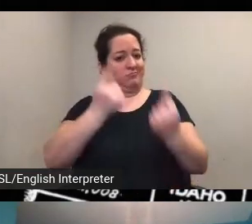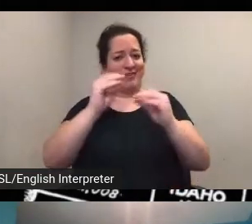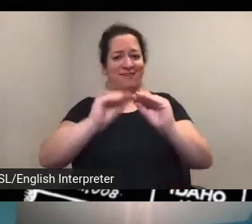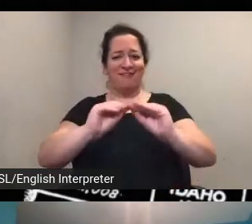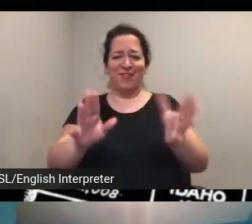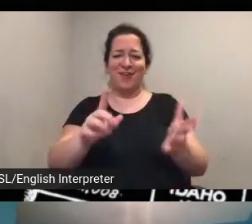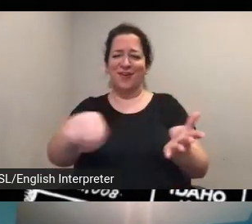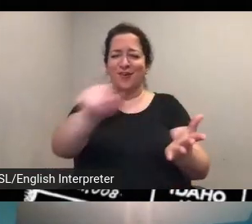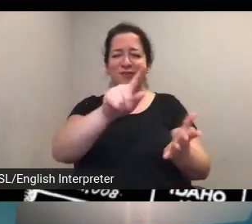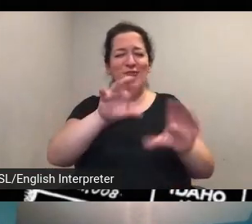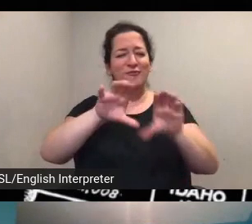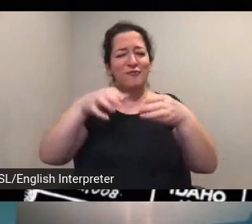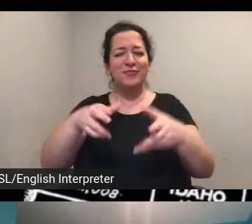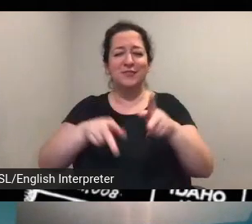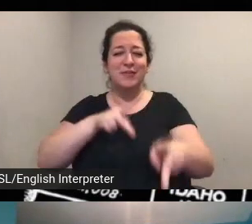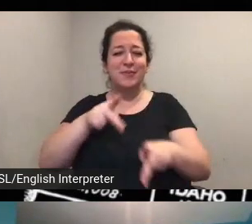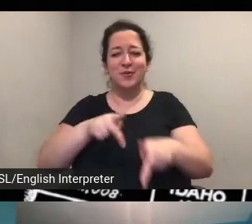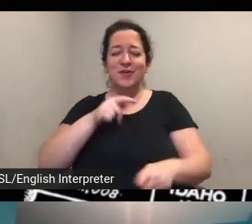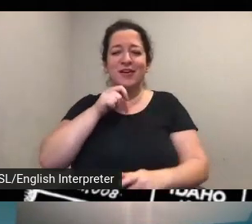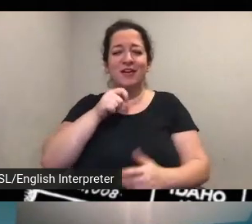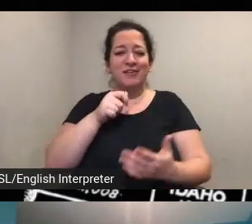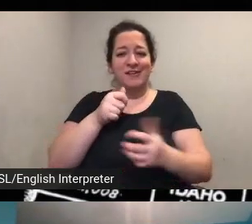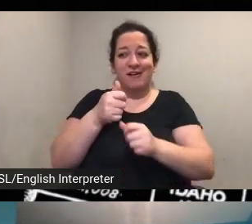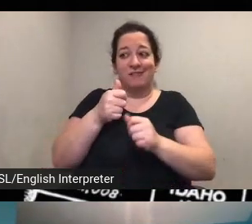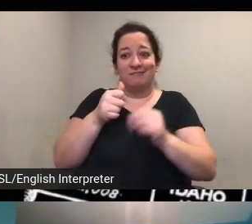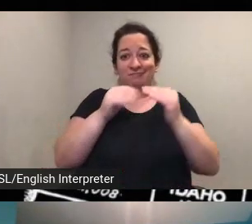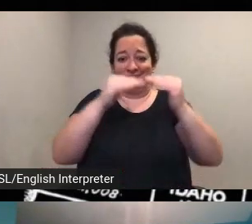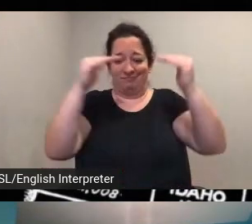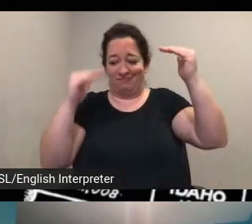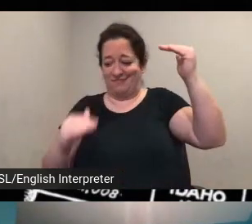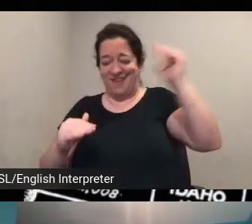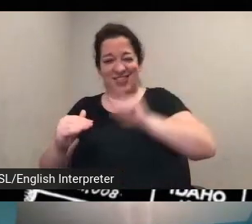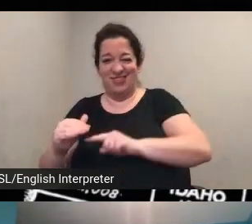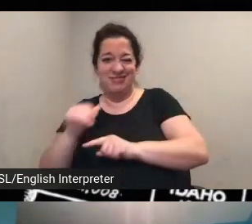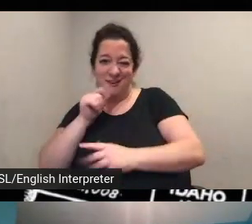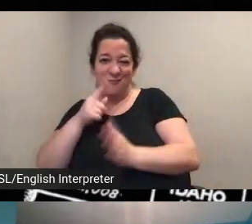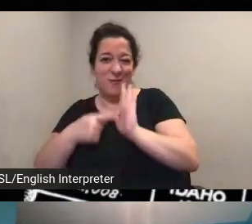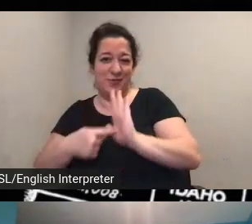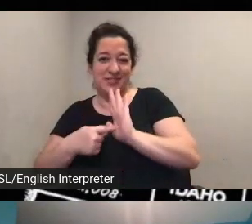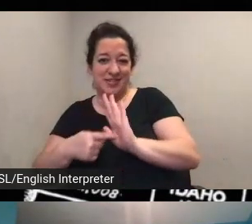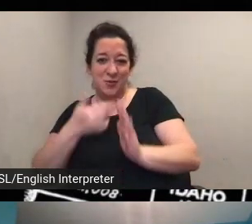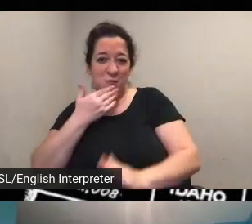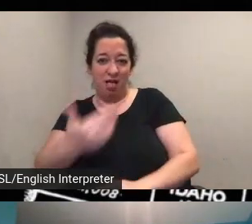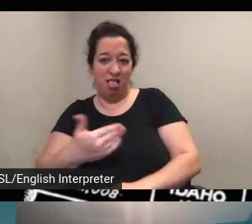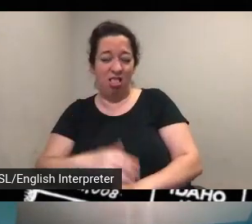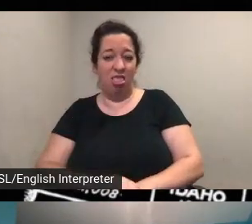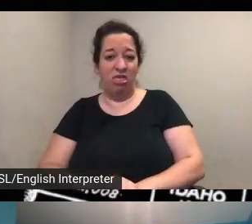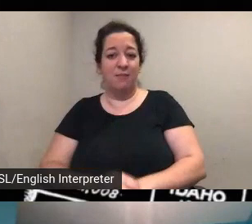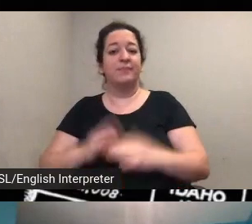are underrepresented so yeah i think working with some local organizations